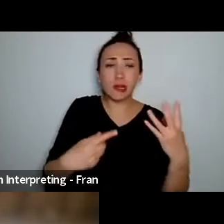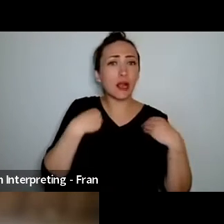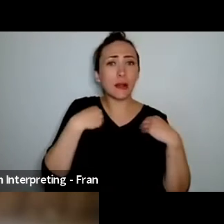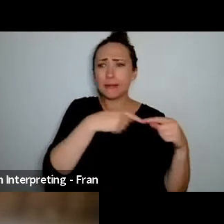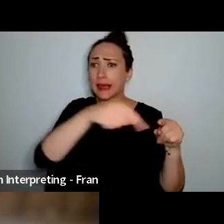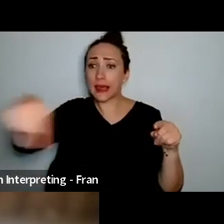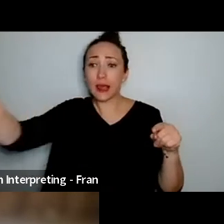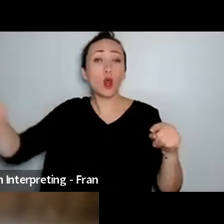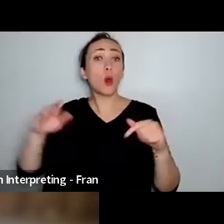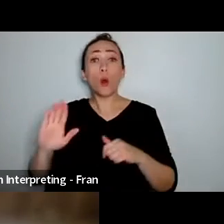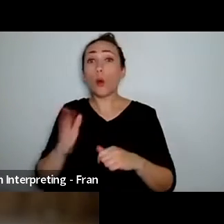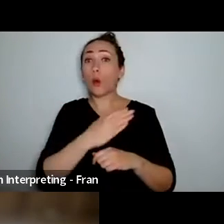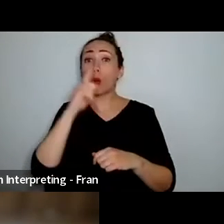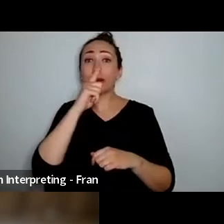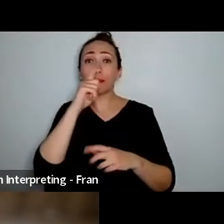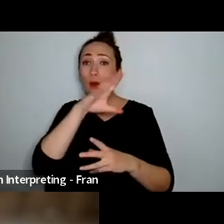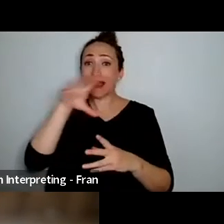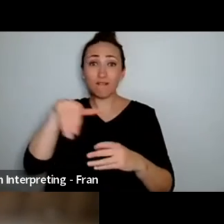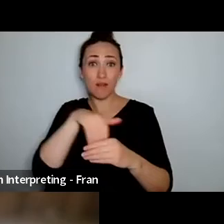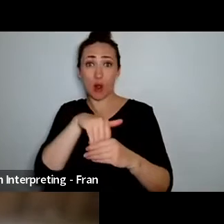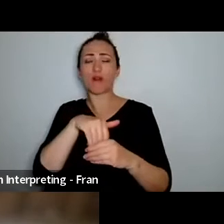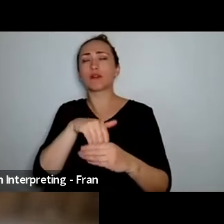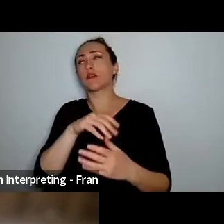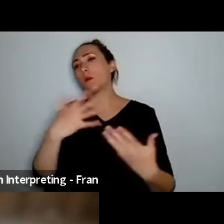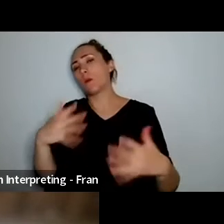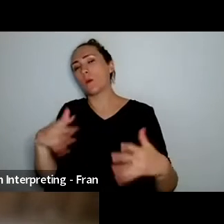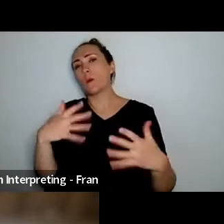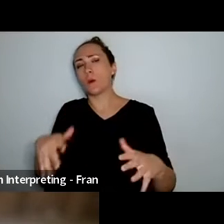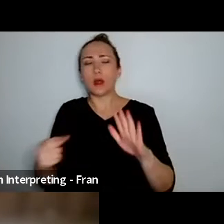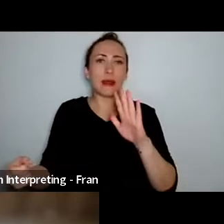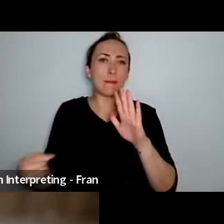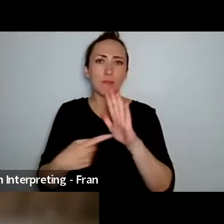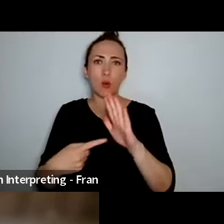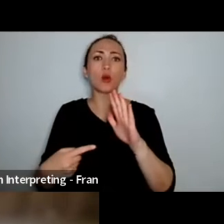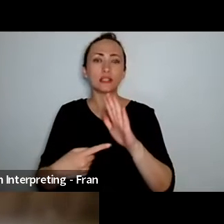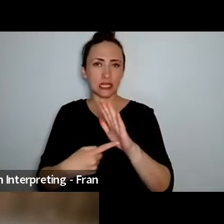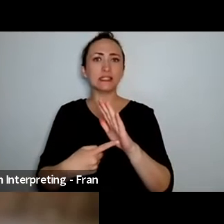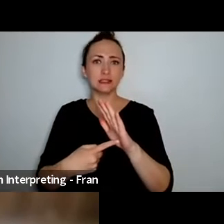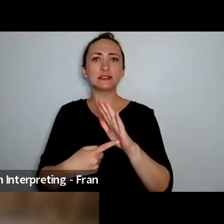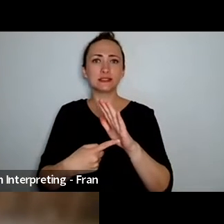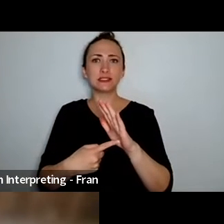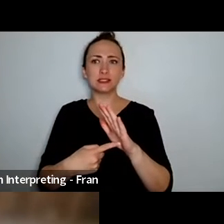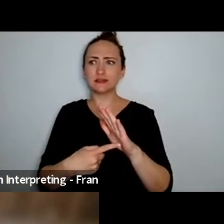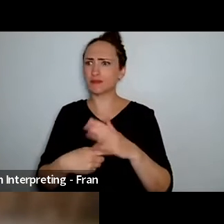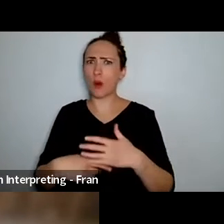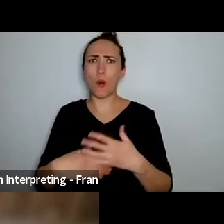so I'm always very grateful and for how the team works together and how we build,